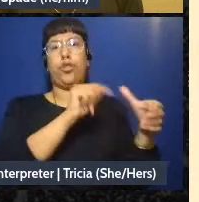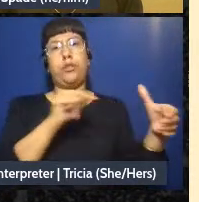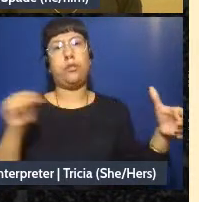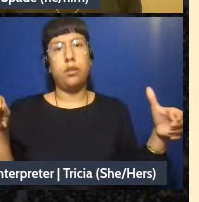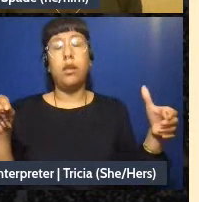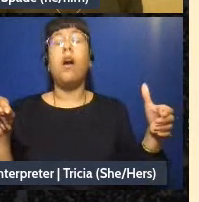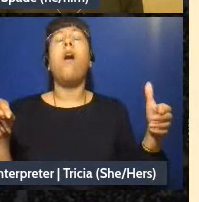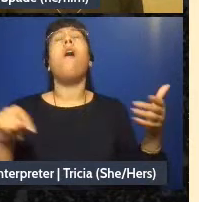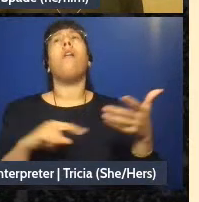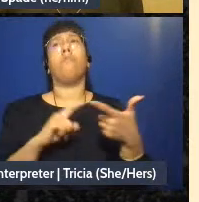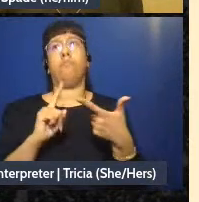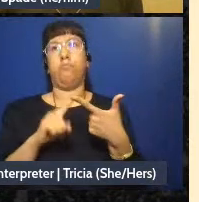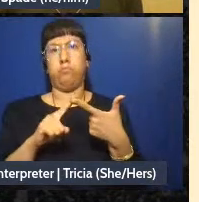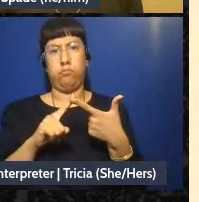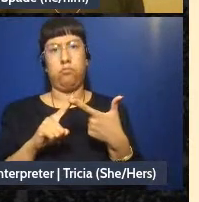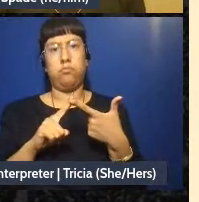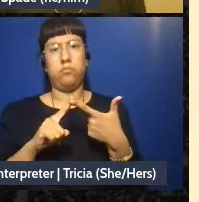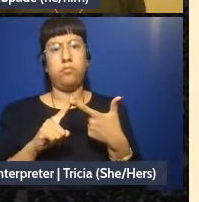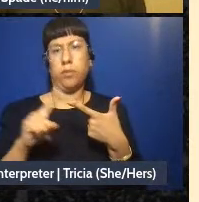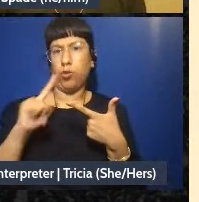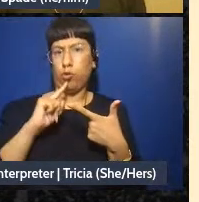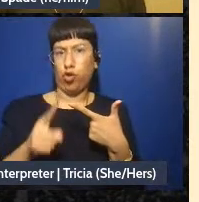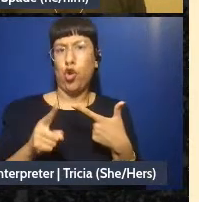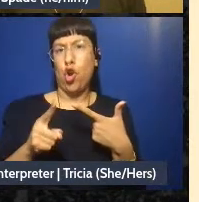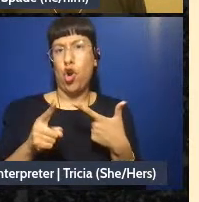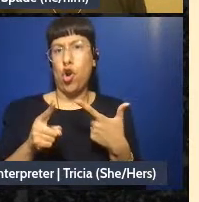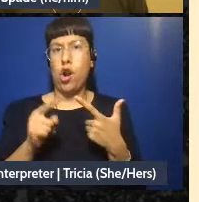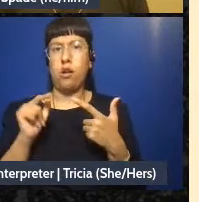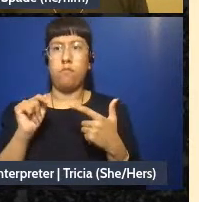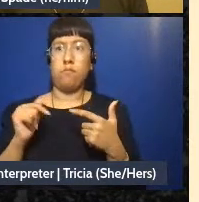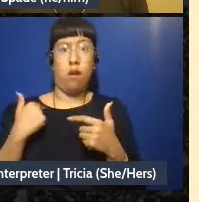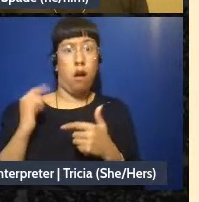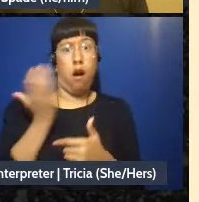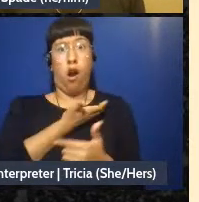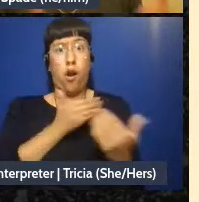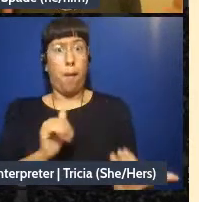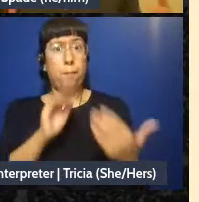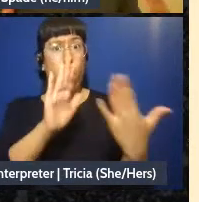make sure this is done in a way that has-that doesn't contribute to pollution” or whatever.